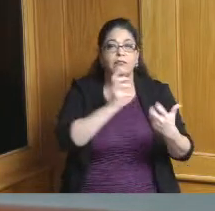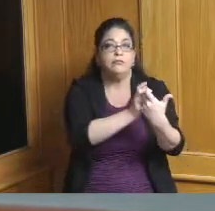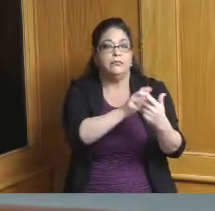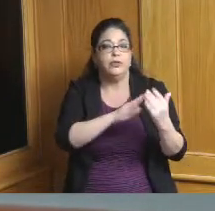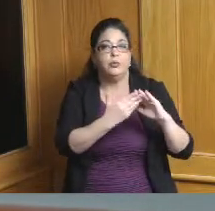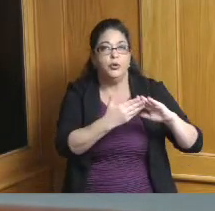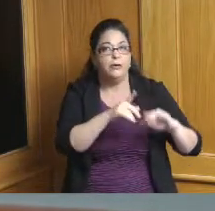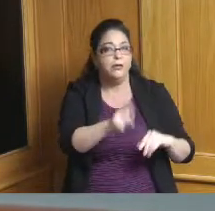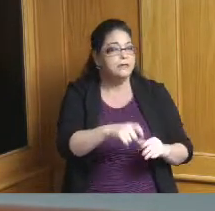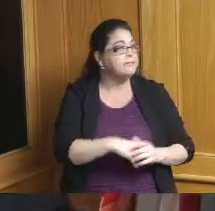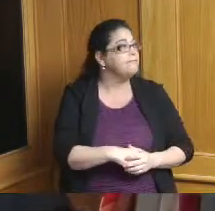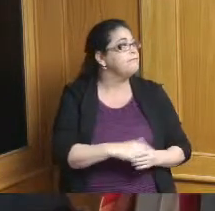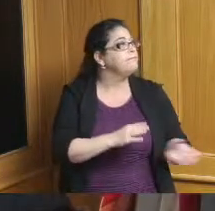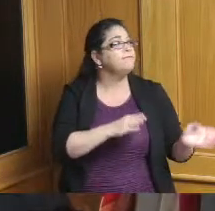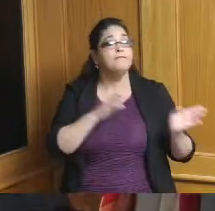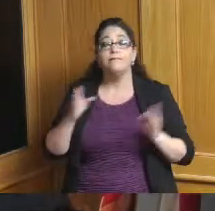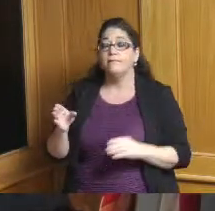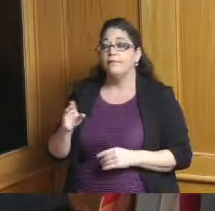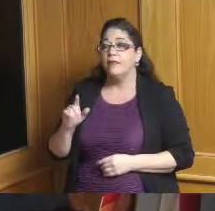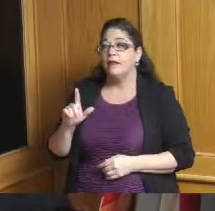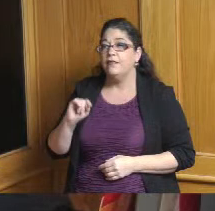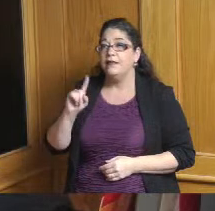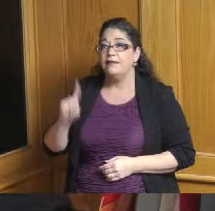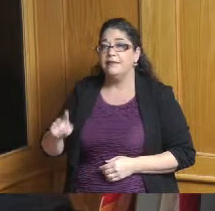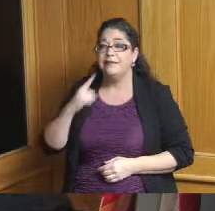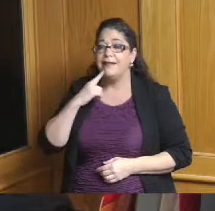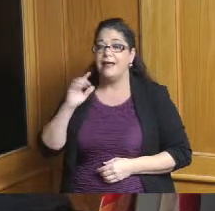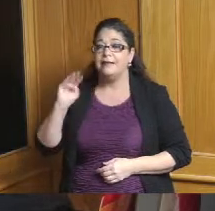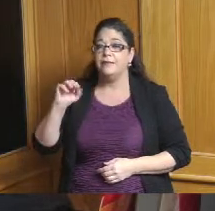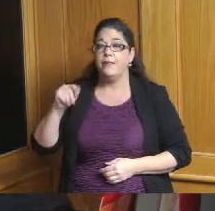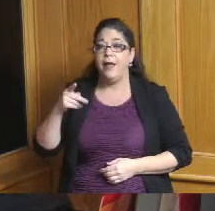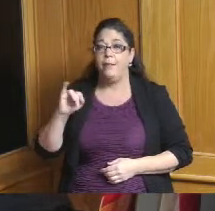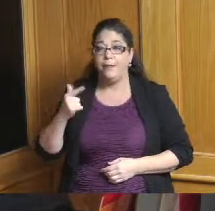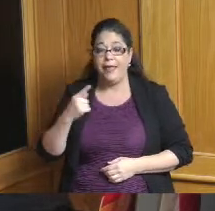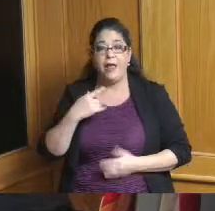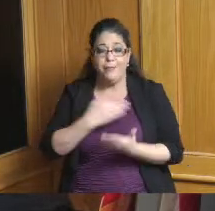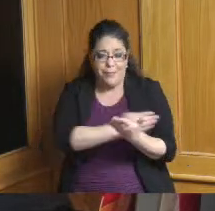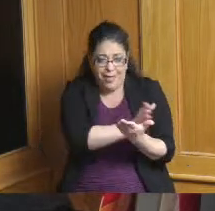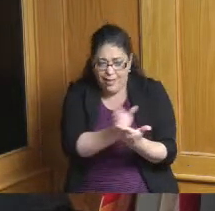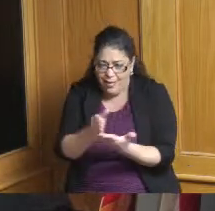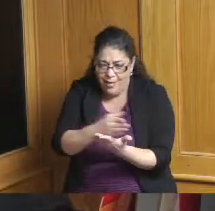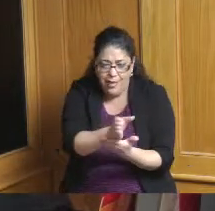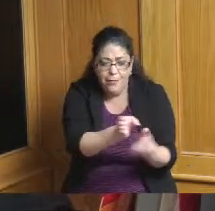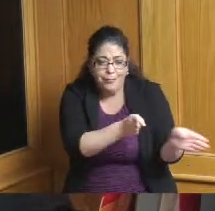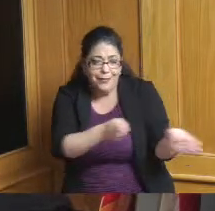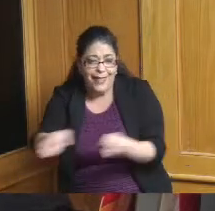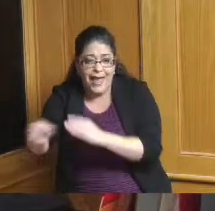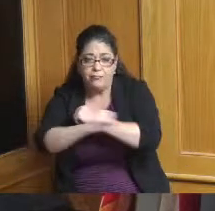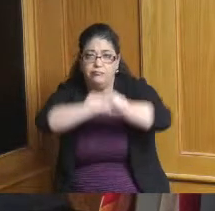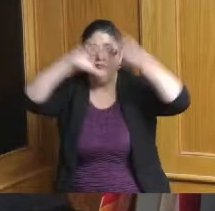a significant amount of mapping in this document in the full document and planning and development